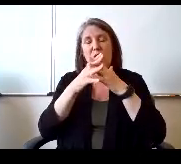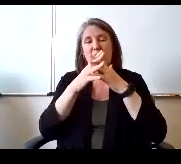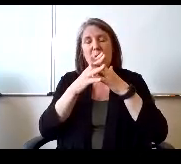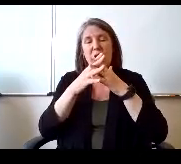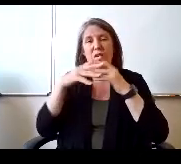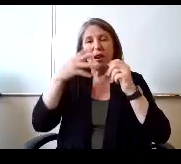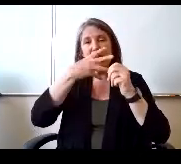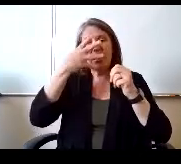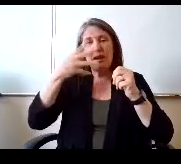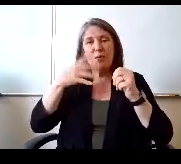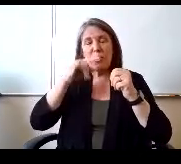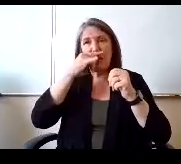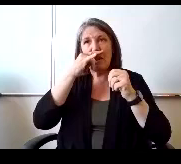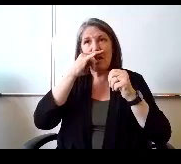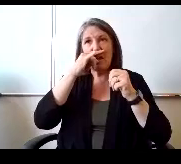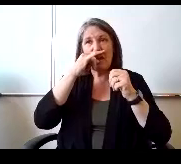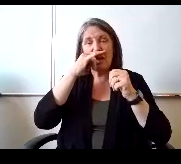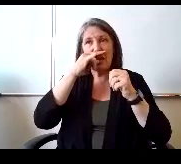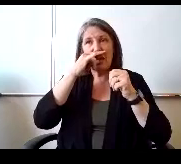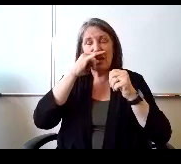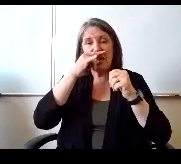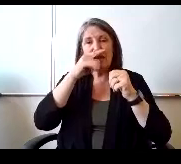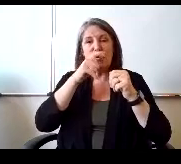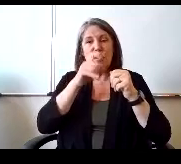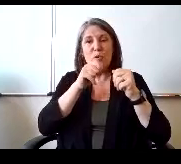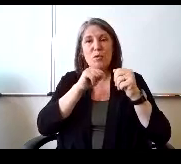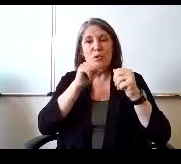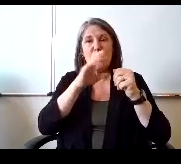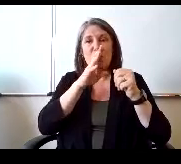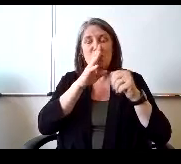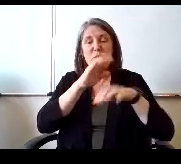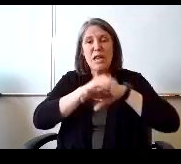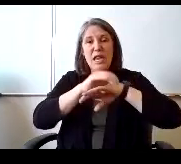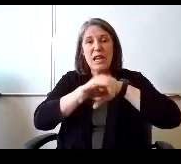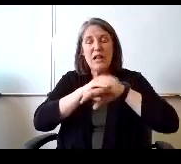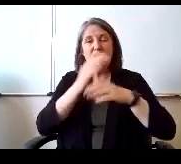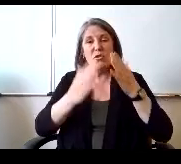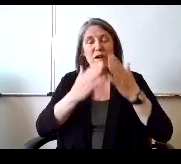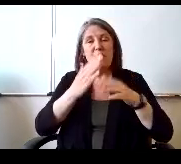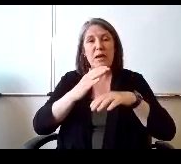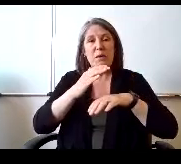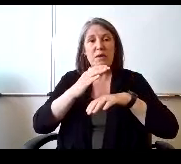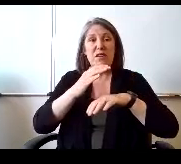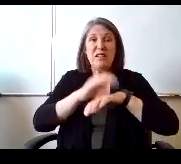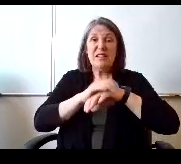kids who don't speak English, maybe even speak Mayan.